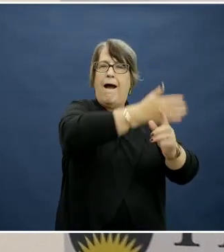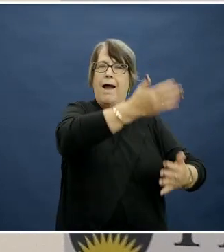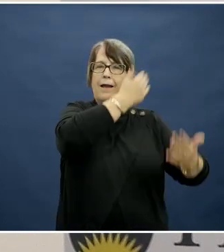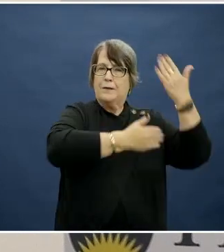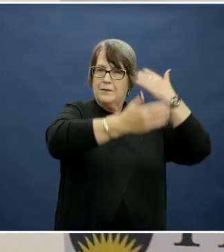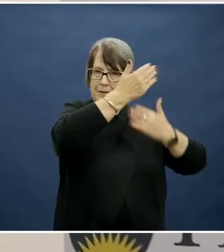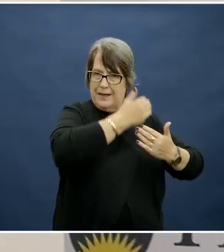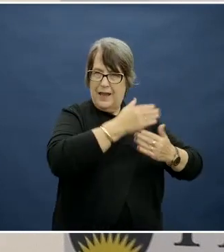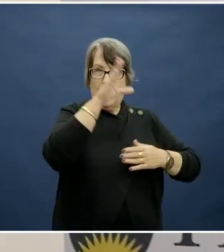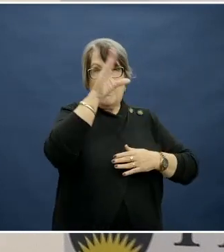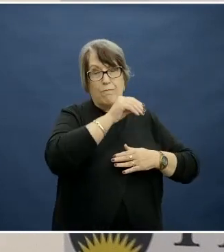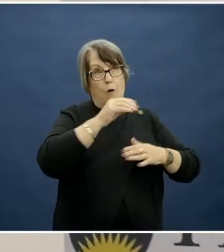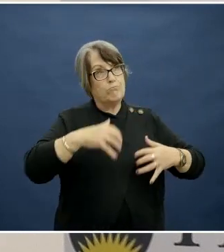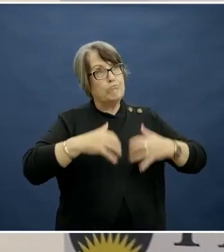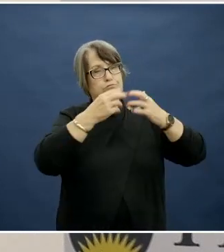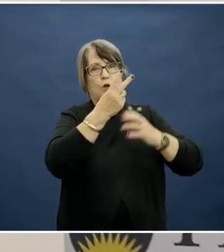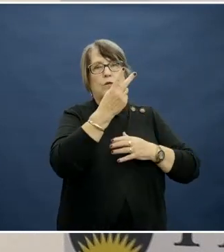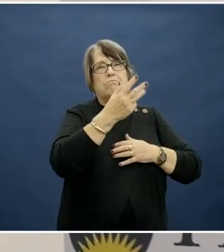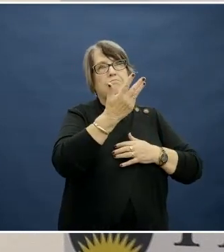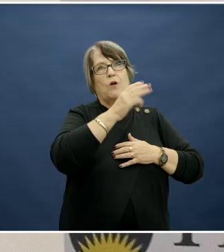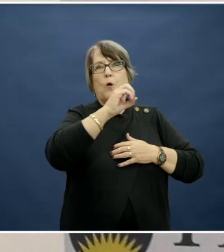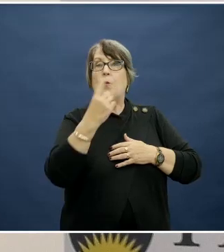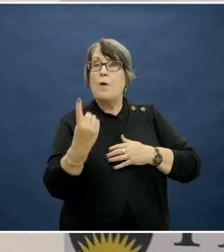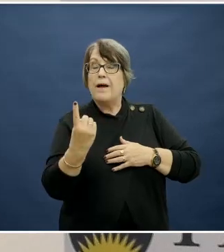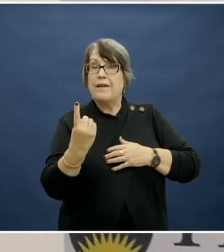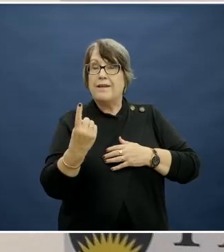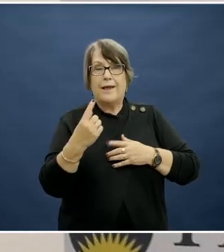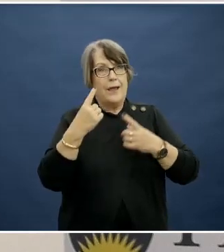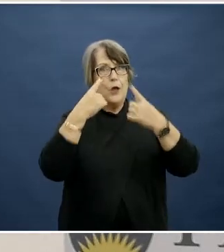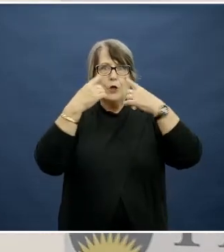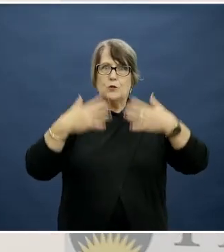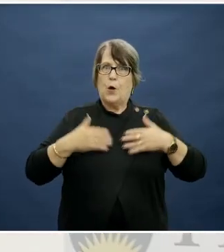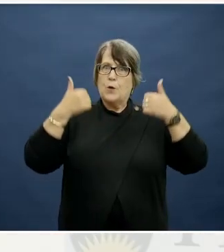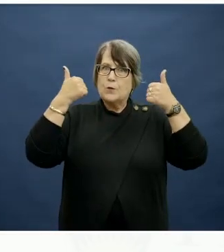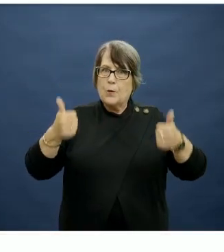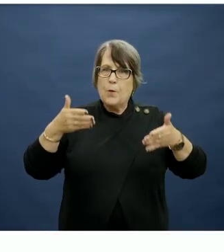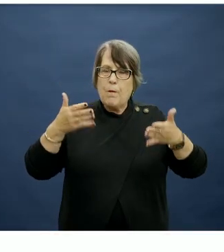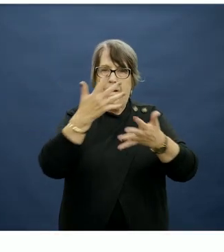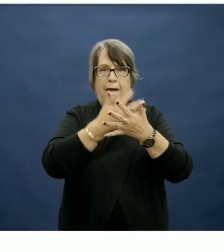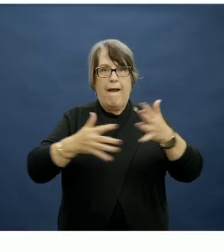since Federation, and it provides a really great illustration of how the industrial and